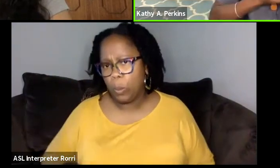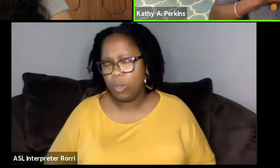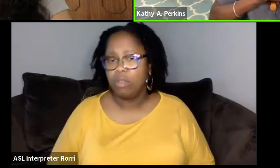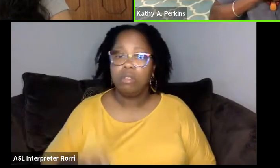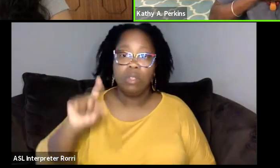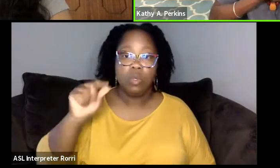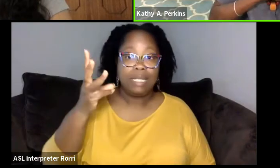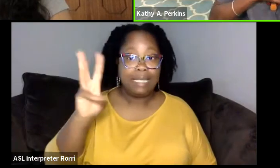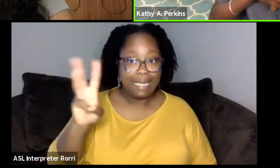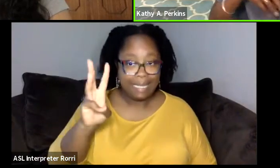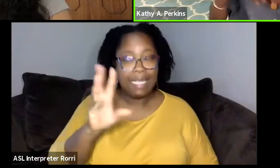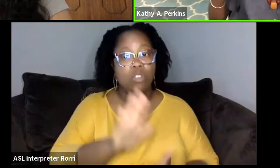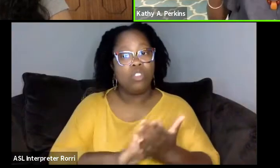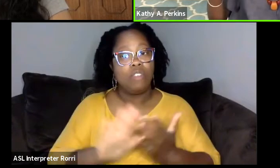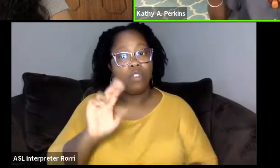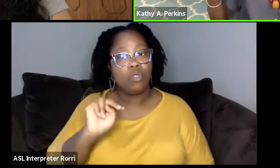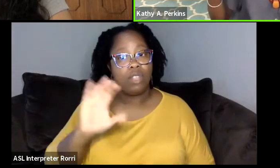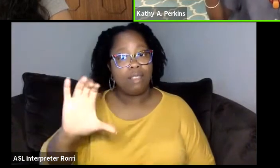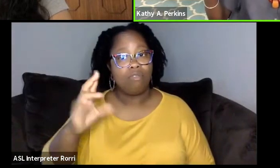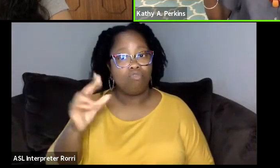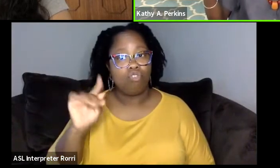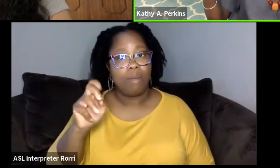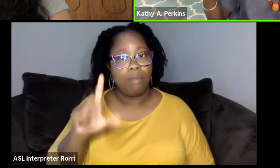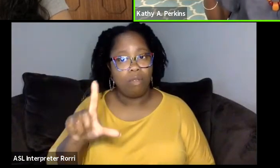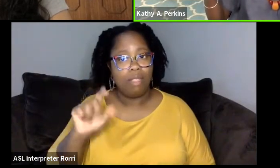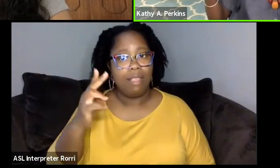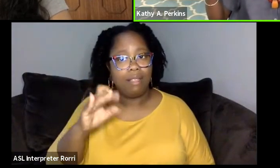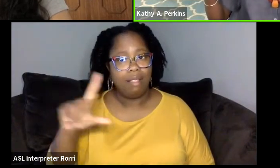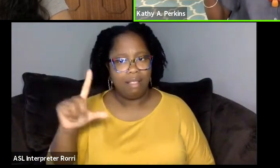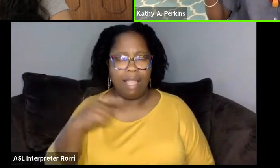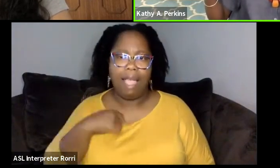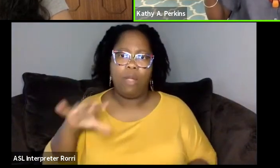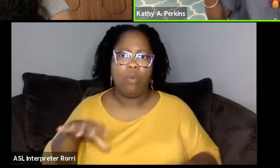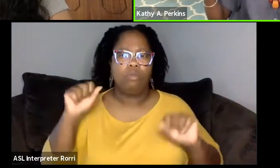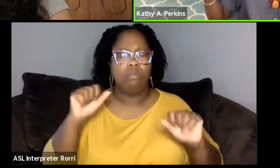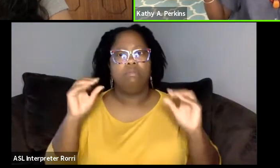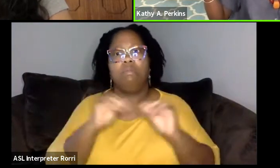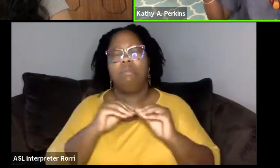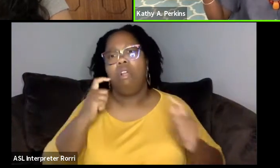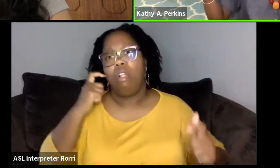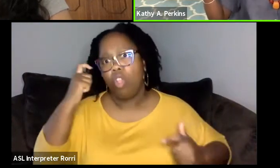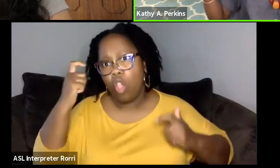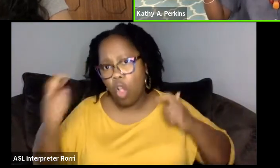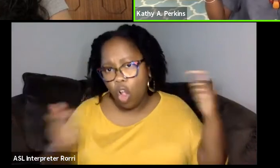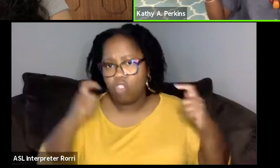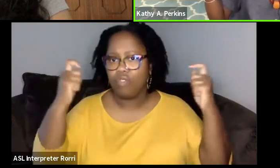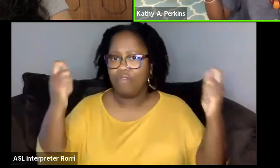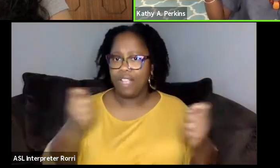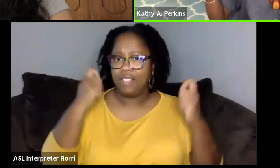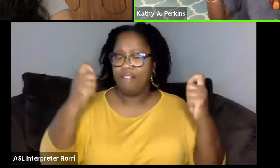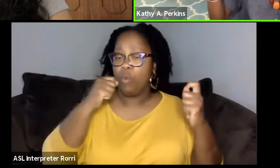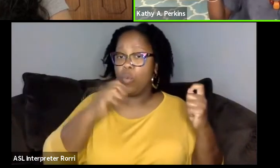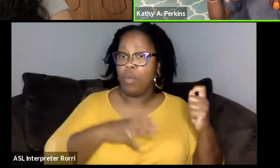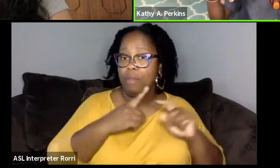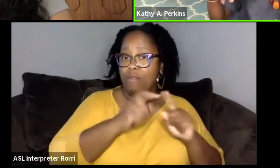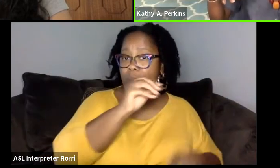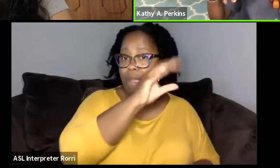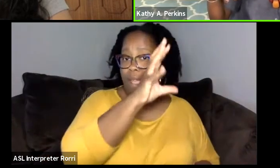of North Carolina Chapel Hill, I did a much larger festival but this was women from Africa and the diaspora.